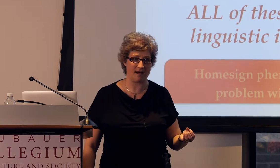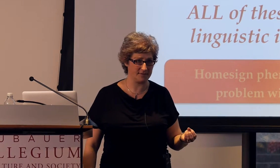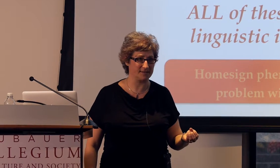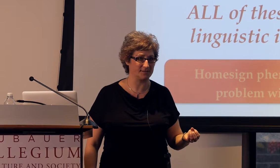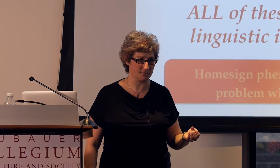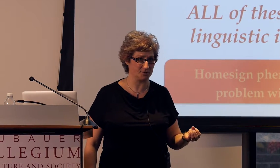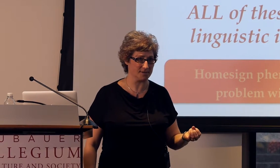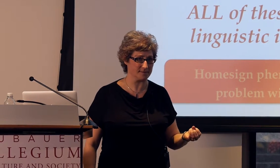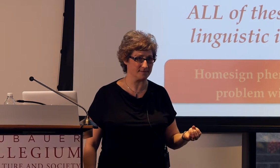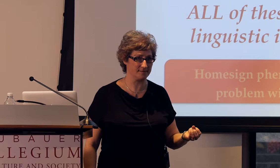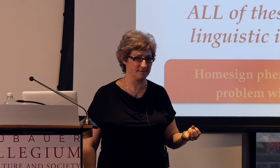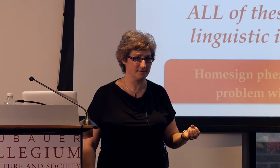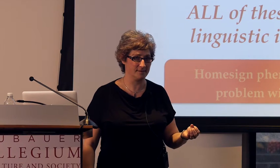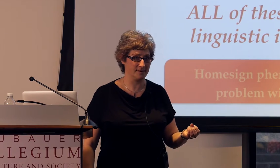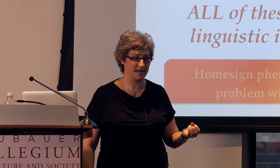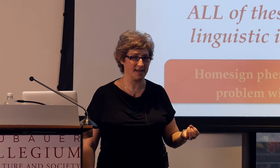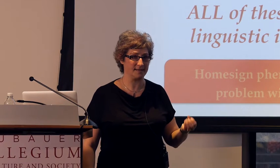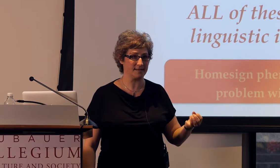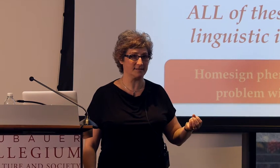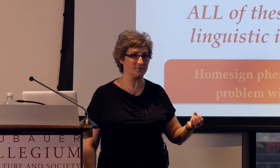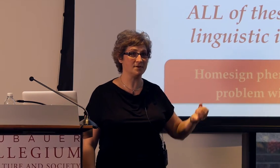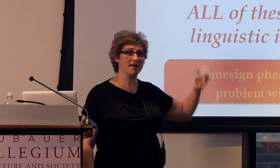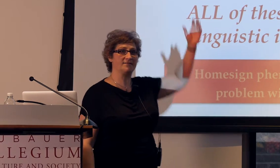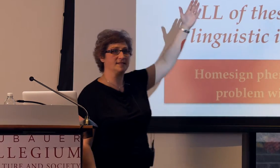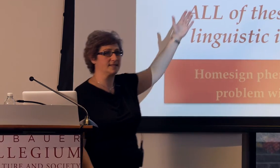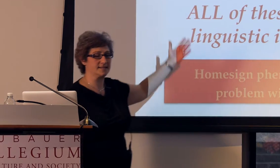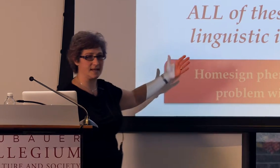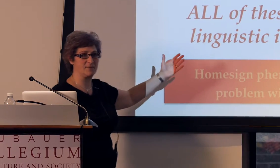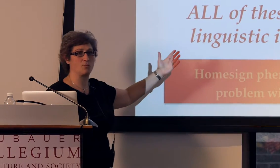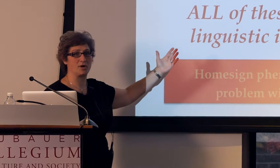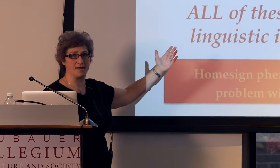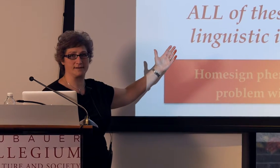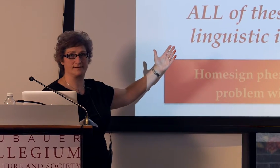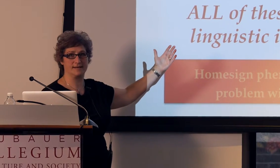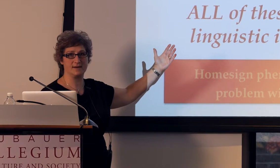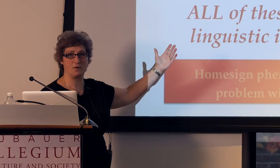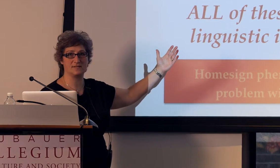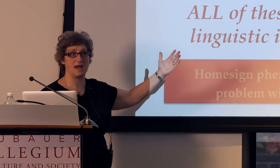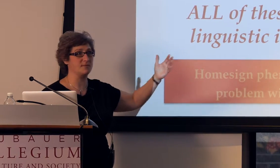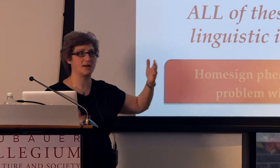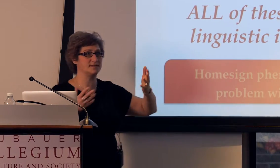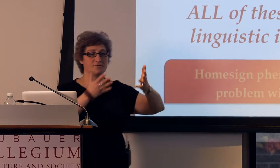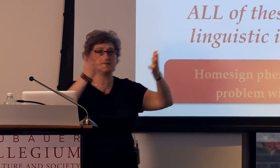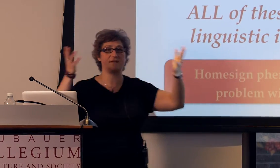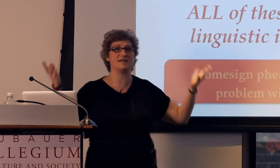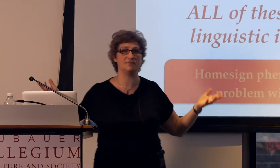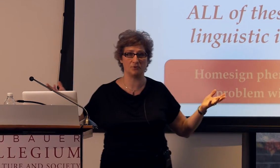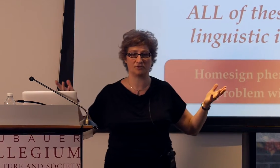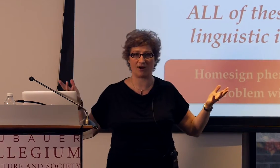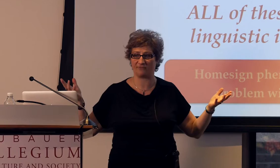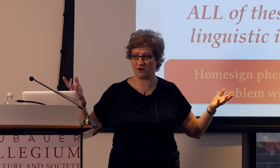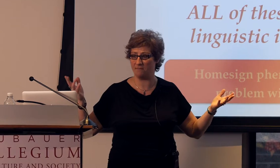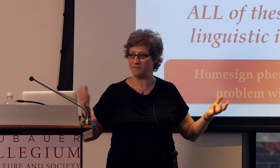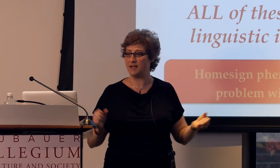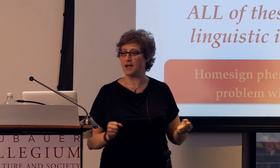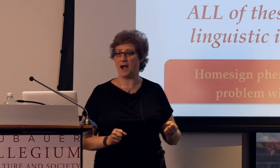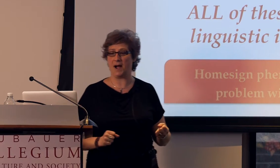obvious solution. Okay, so none of these things can be working in homesign because there's nothing to bootstrap from.